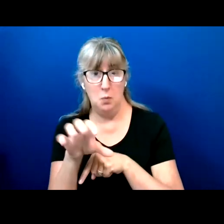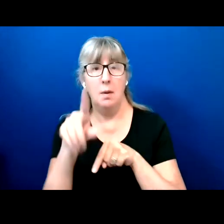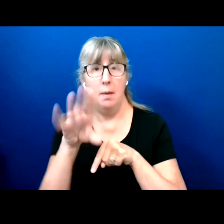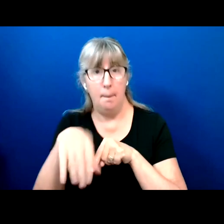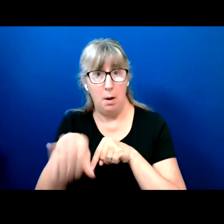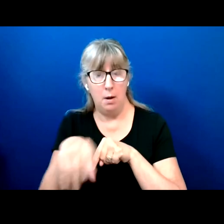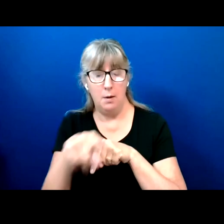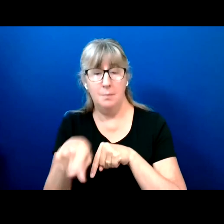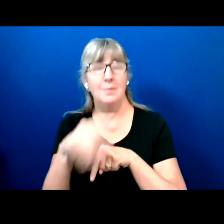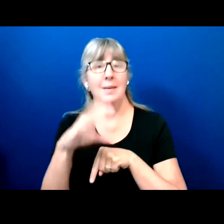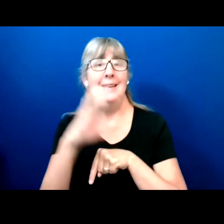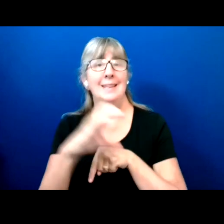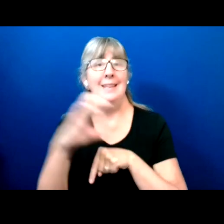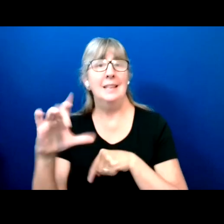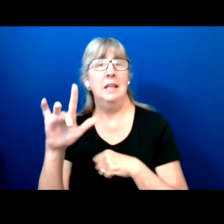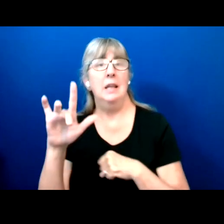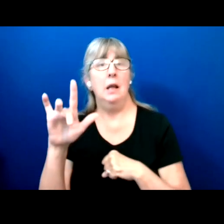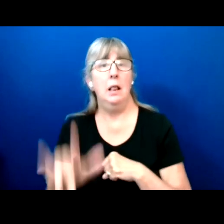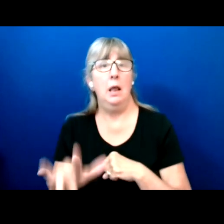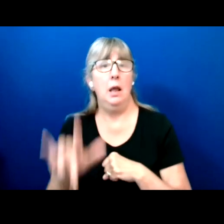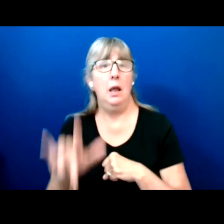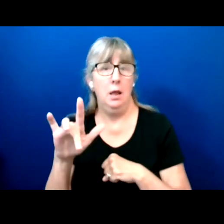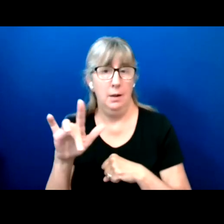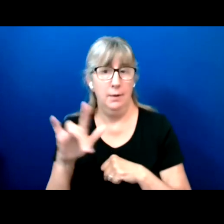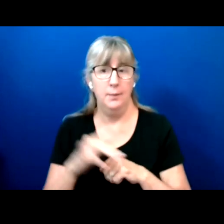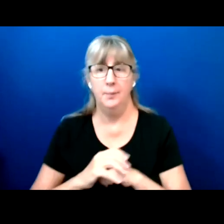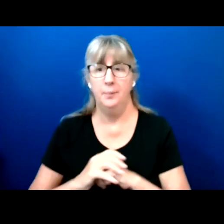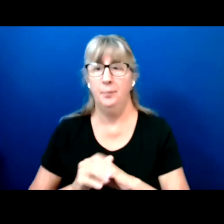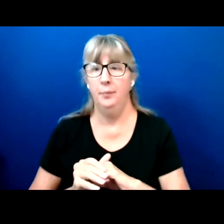button at the bottom of the Zoom window.